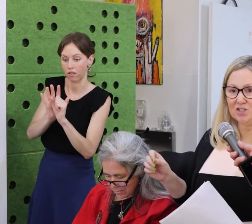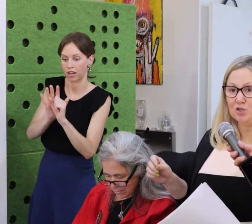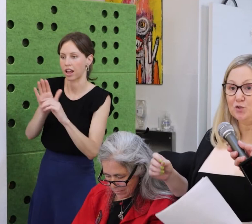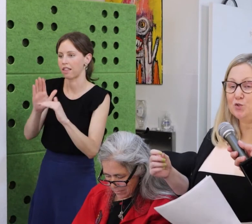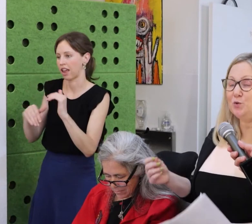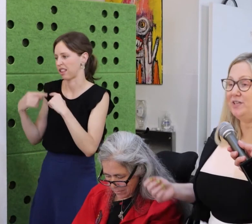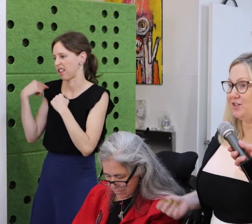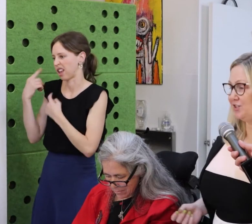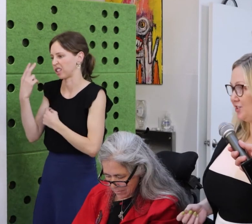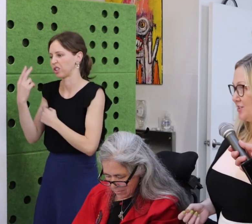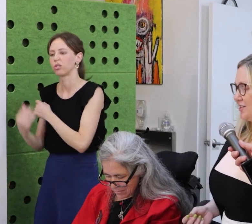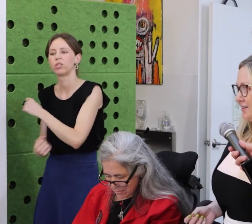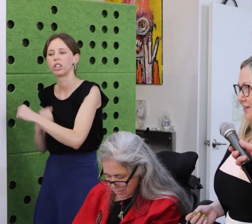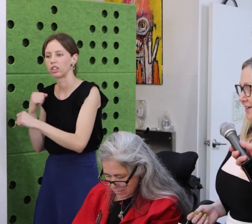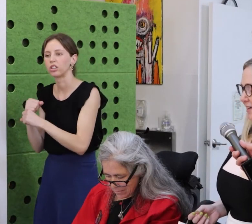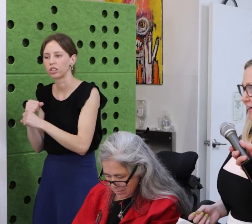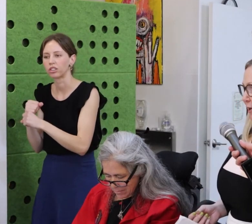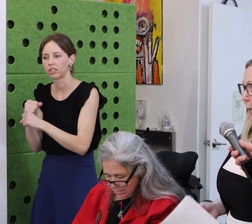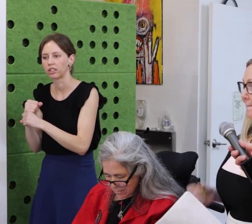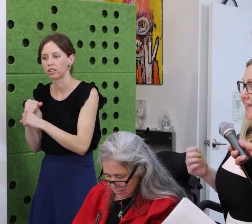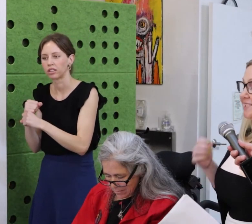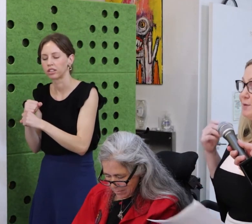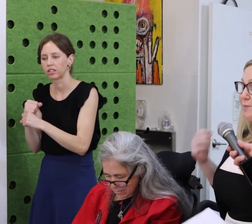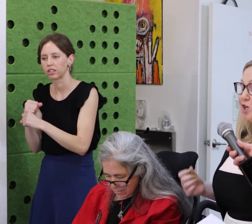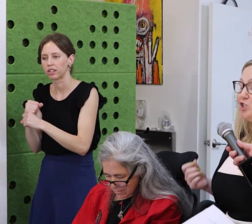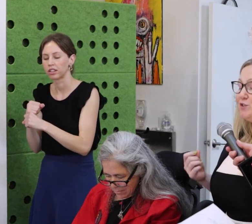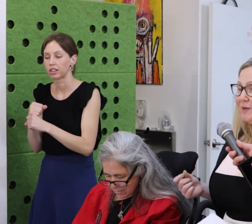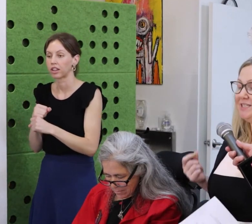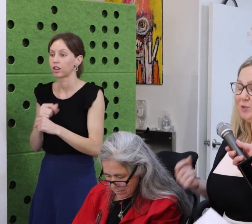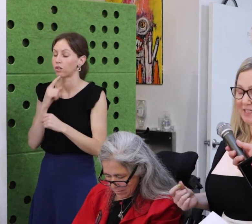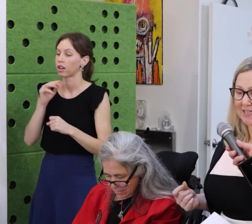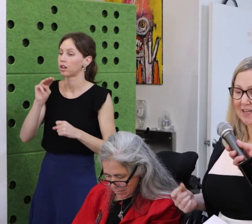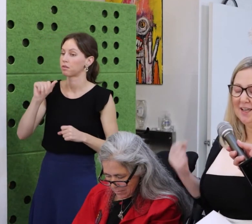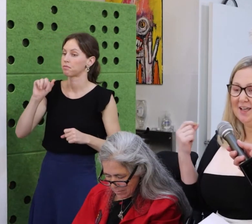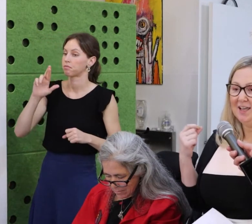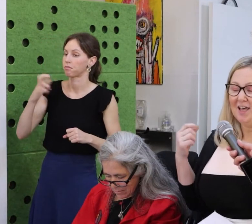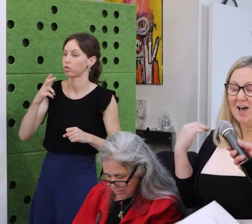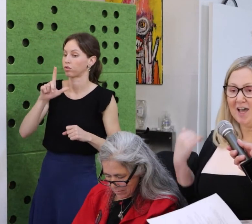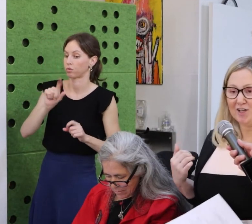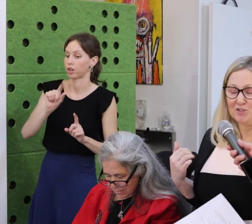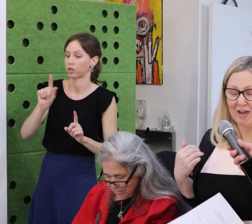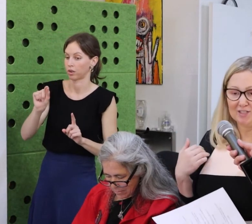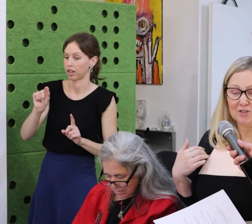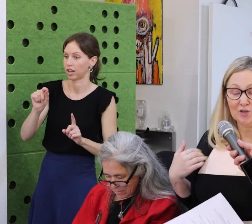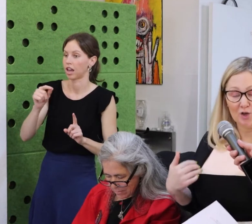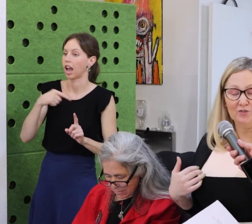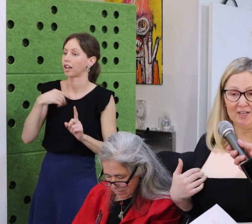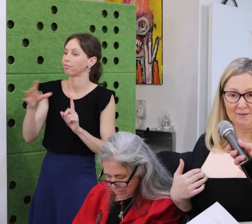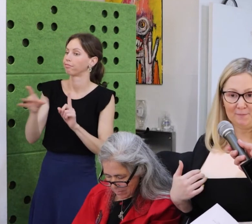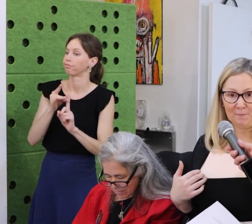That major parts of the ADA were authored in the parts of my backyard where I grew up.